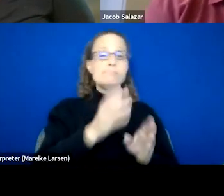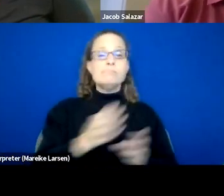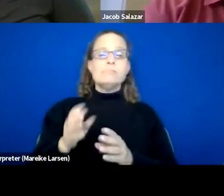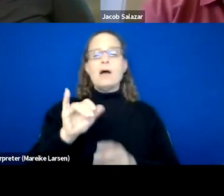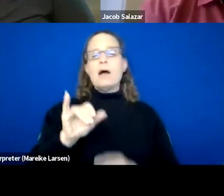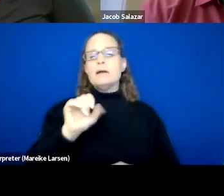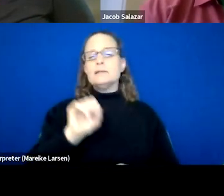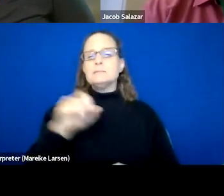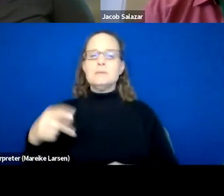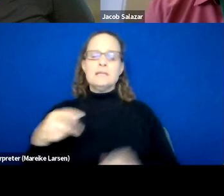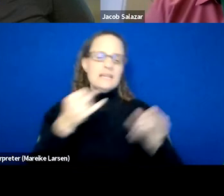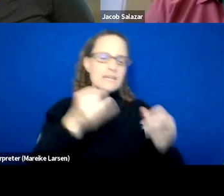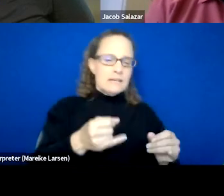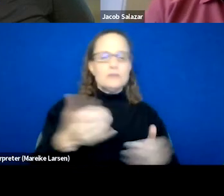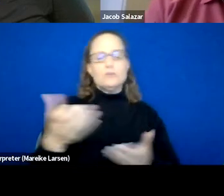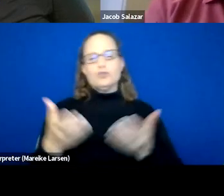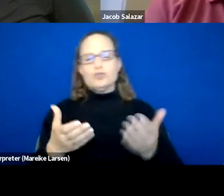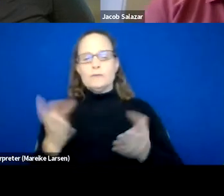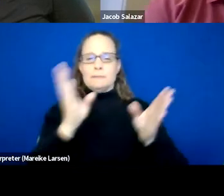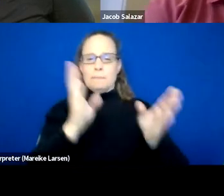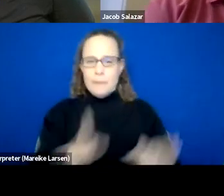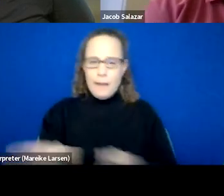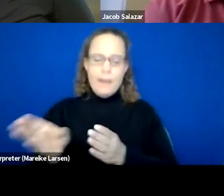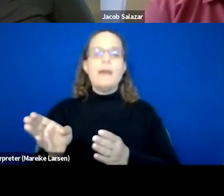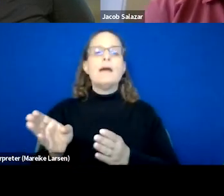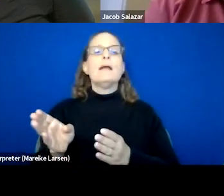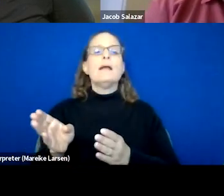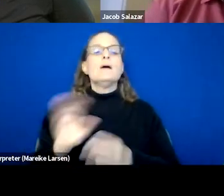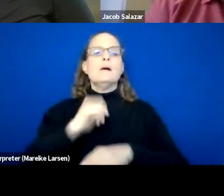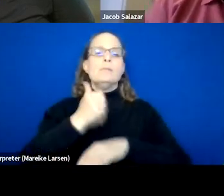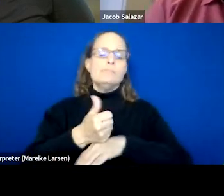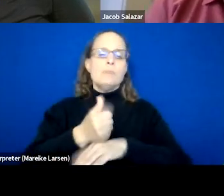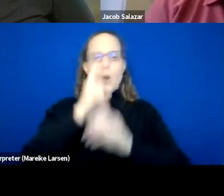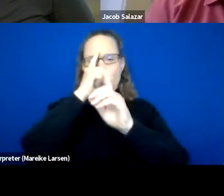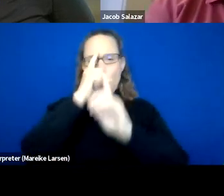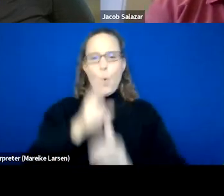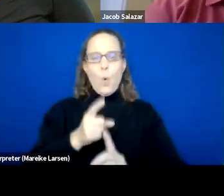And these are individual service plans. And we come up with goals that are focused on sobriety,